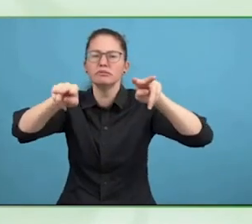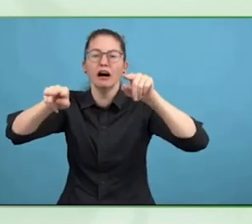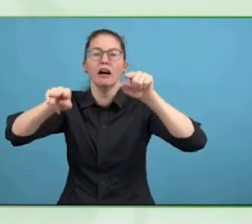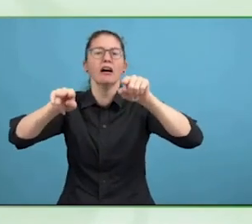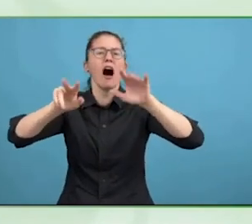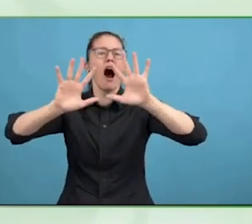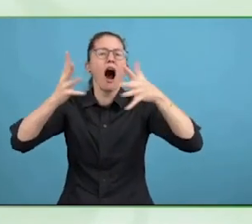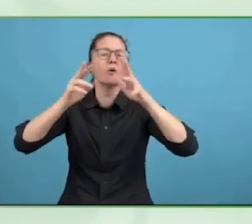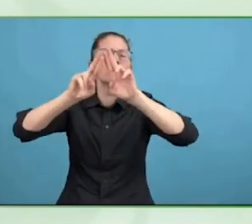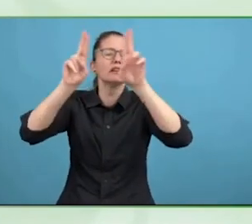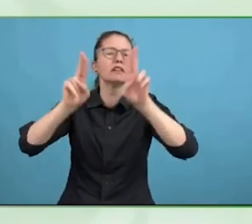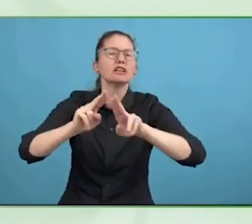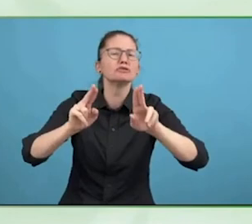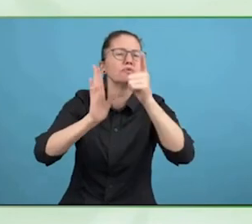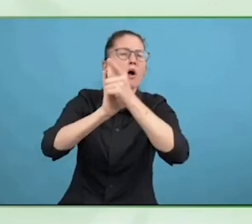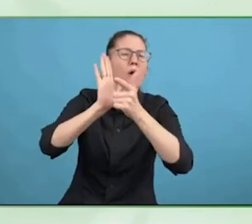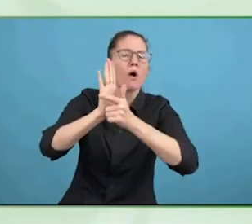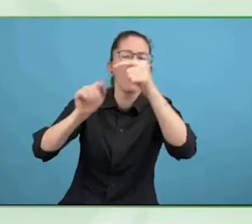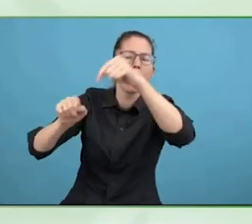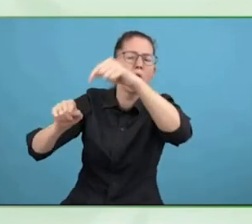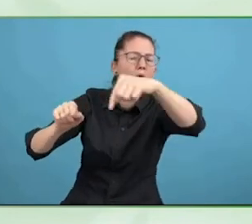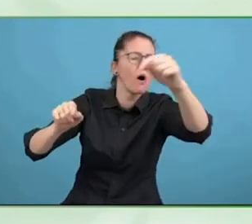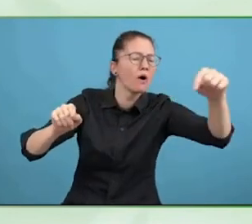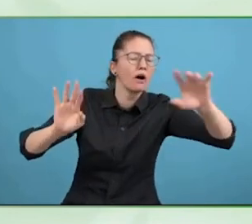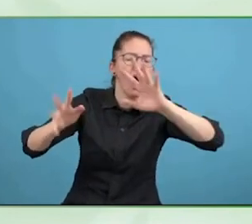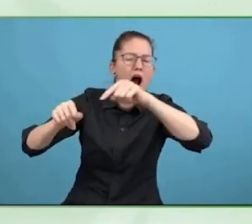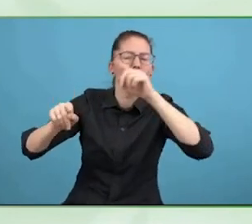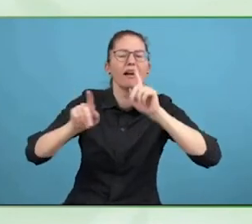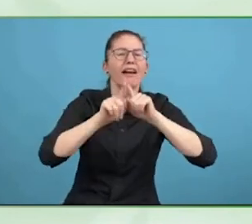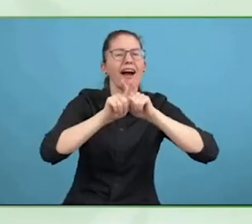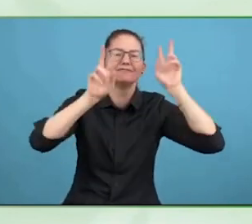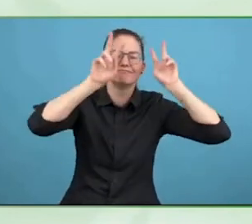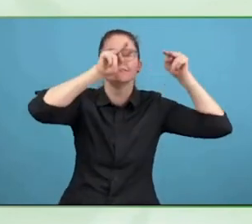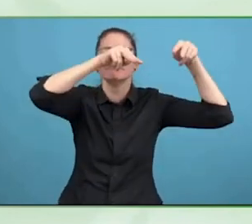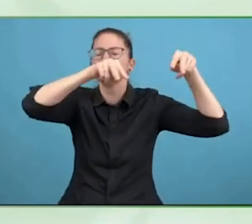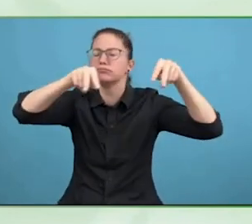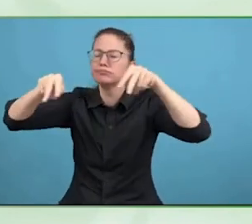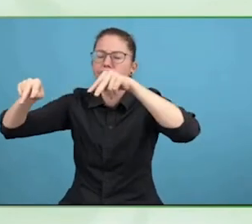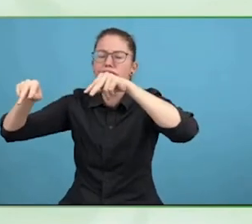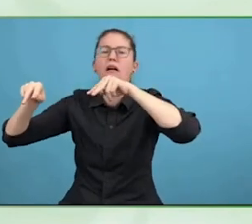You have to use the arguments of international law within… you hang